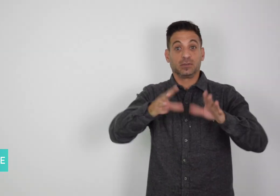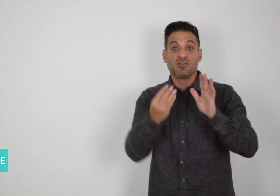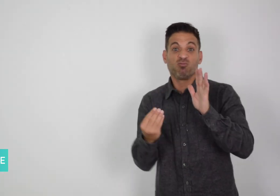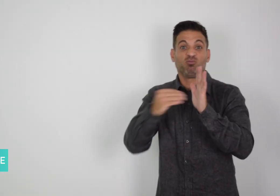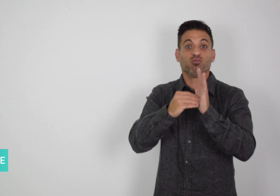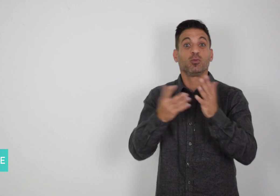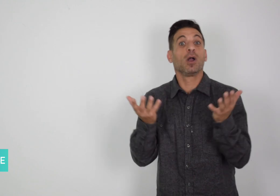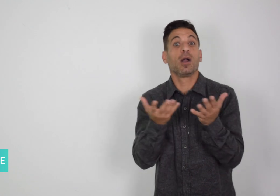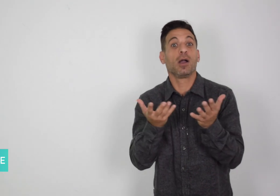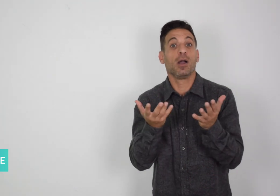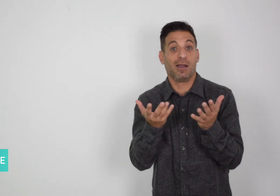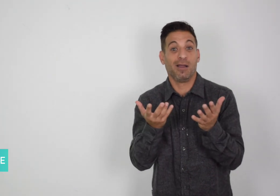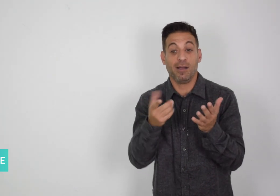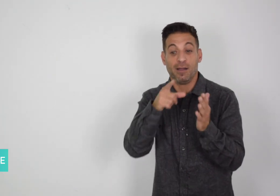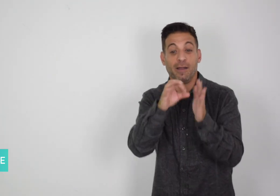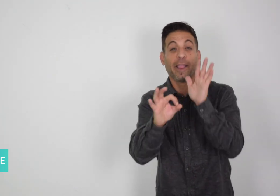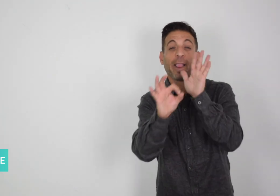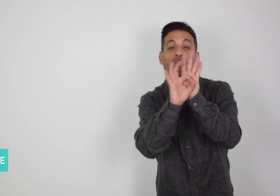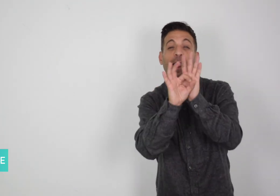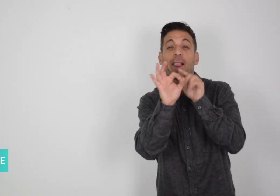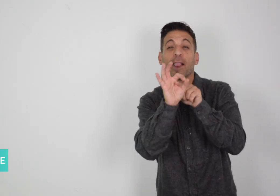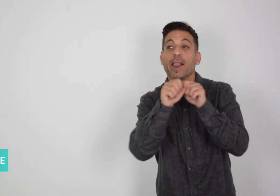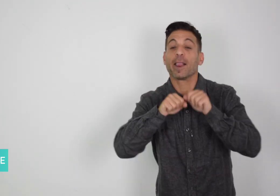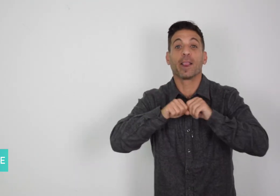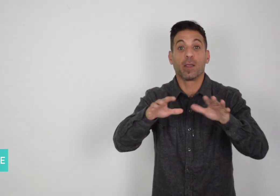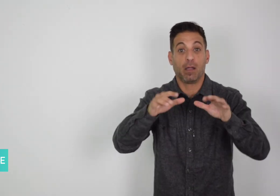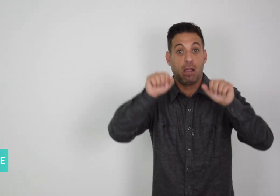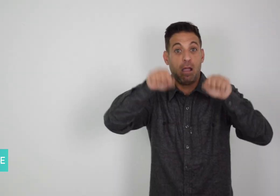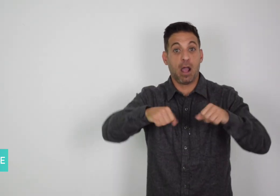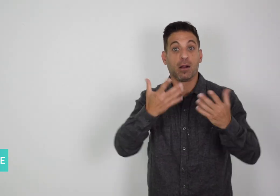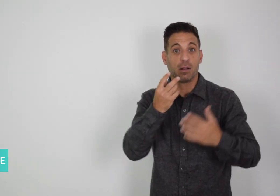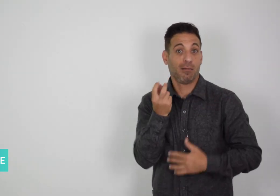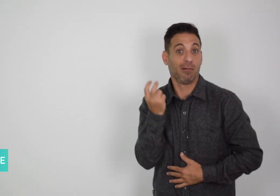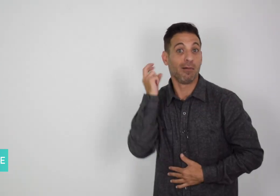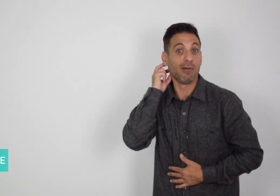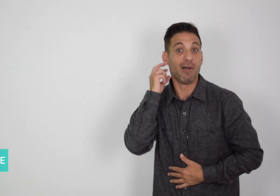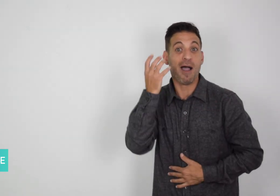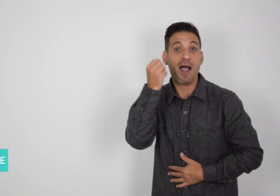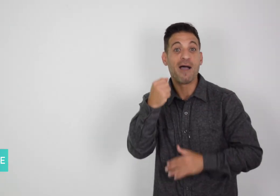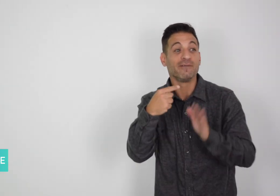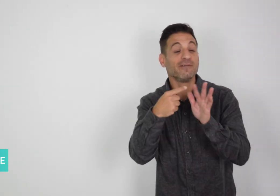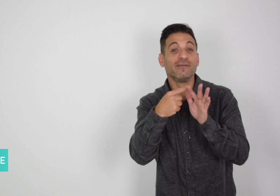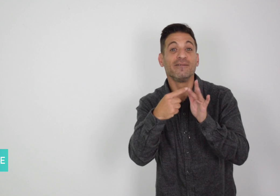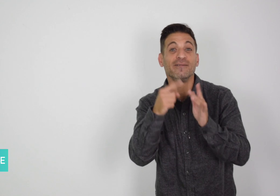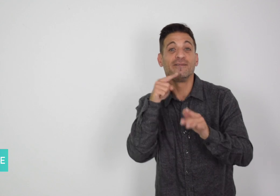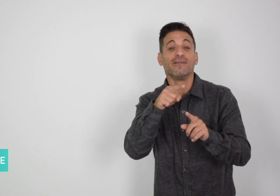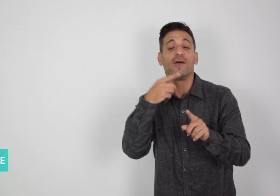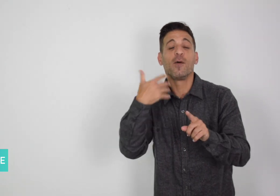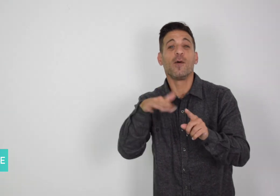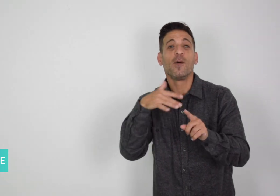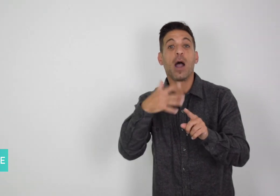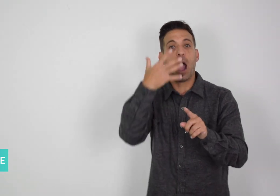Memojis now can wear cochlear implants as well as